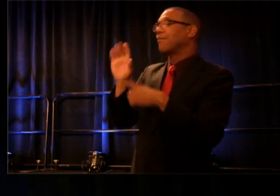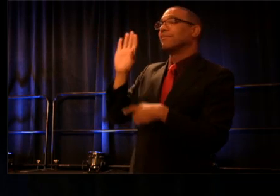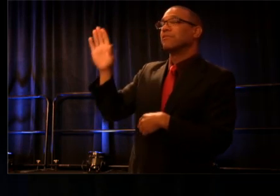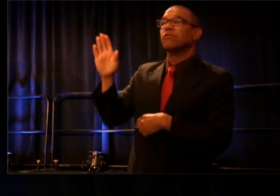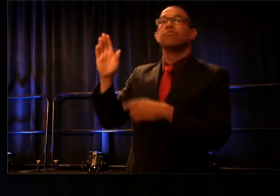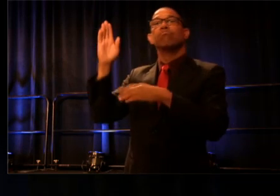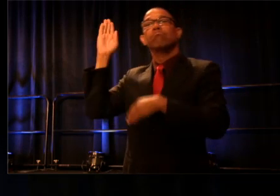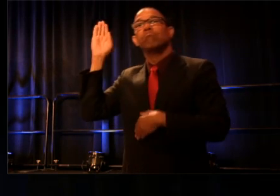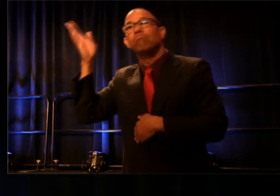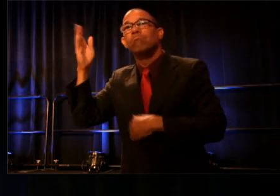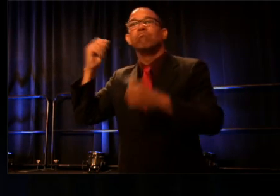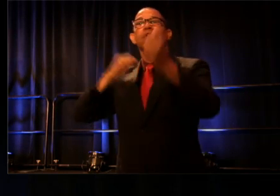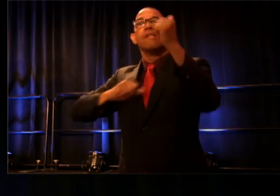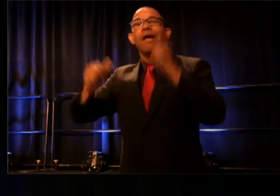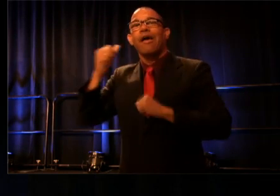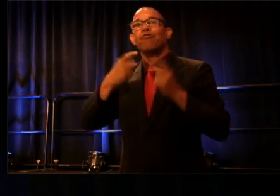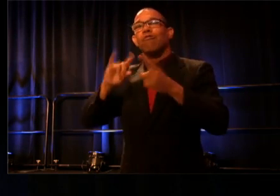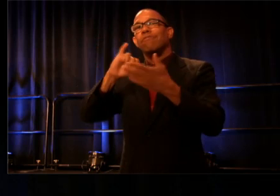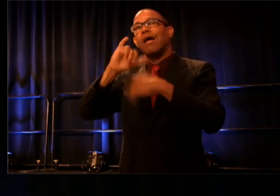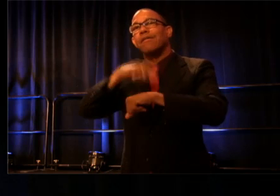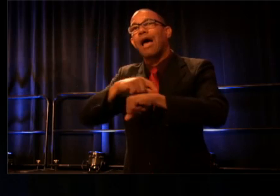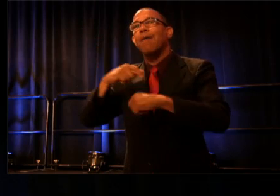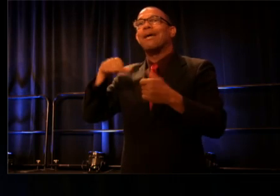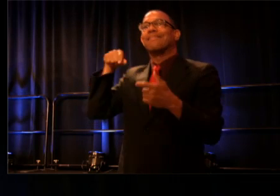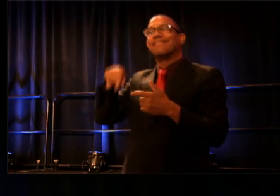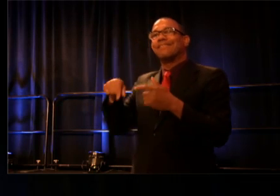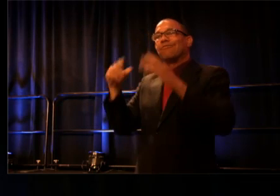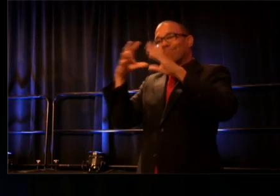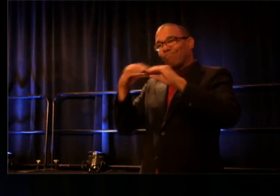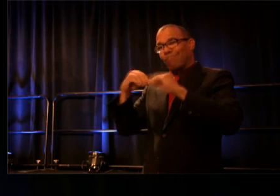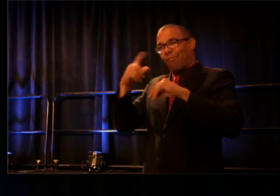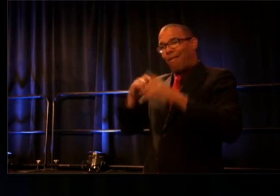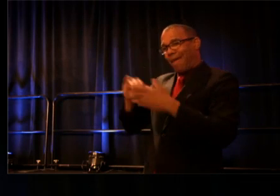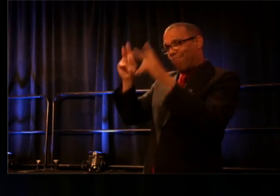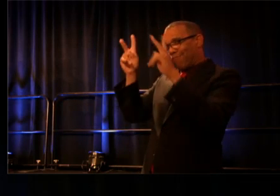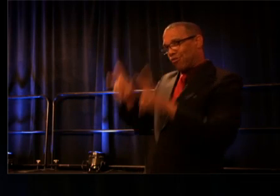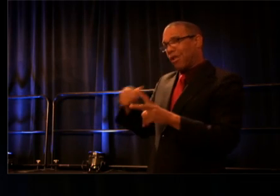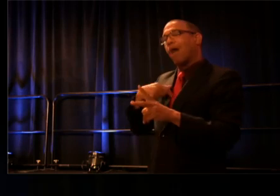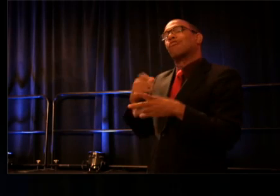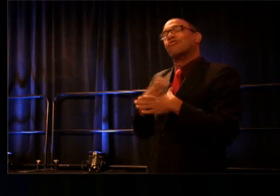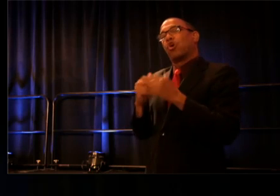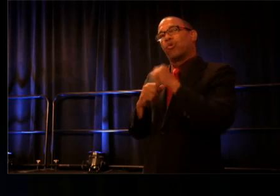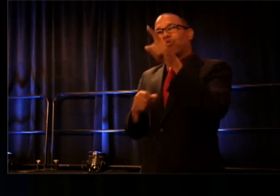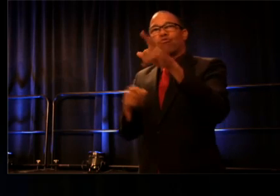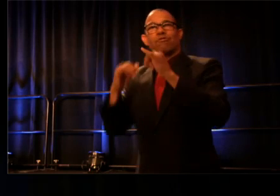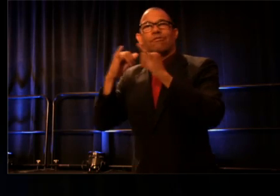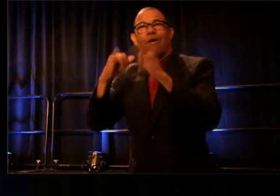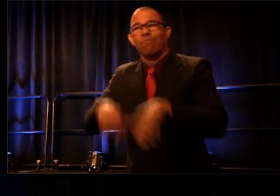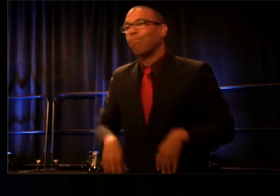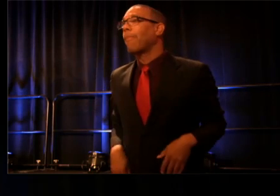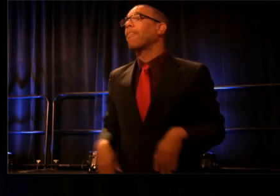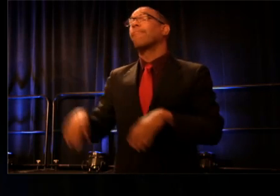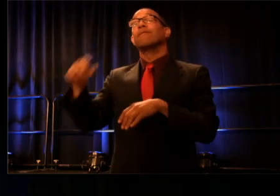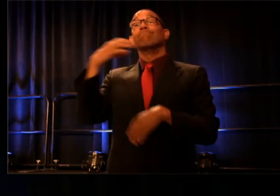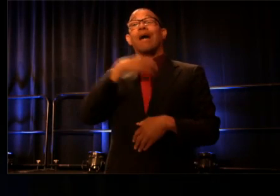I wish, I want to share with you. For the Alan Schneider Award honors passion and intensity of it's namesake,